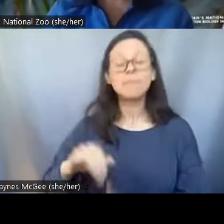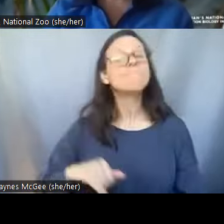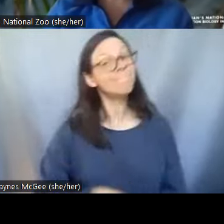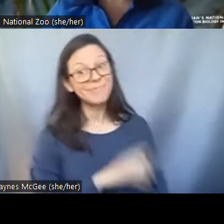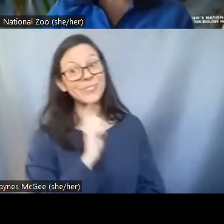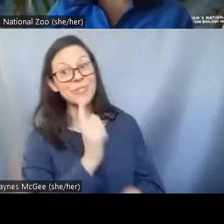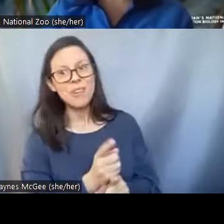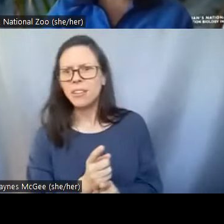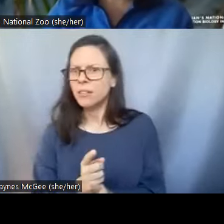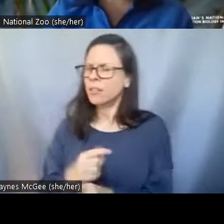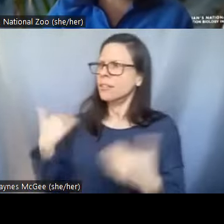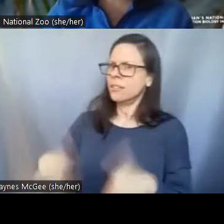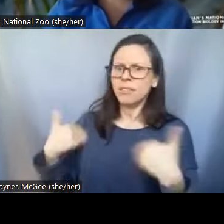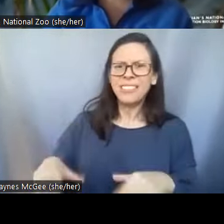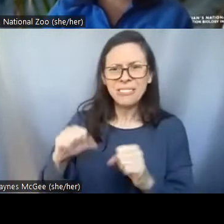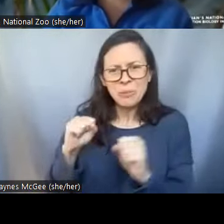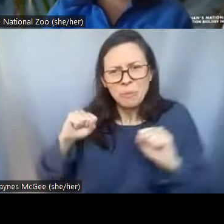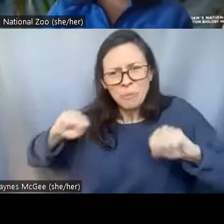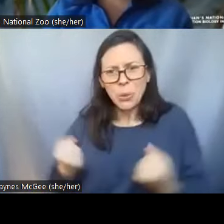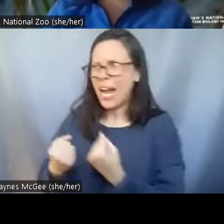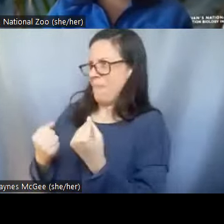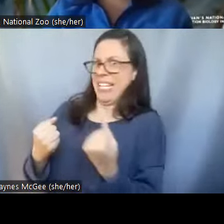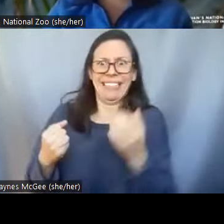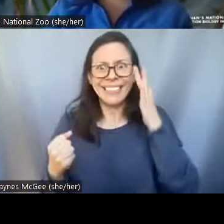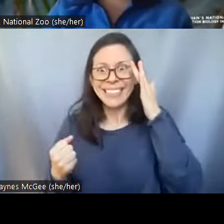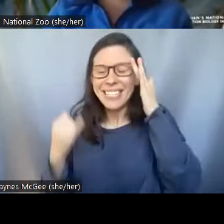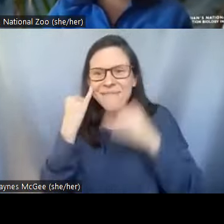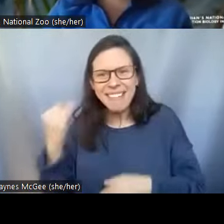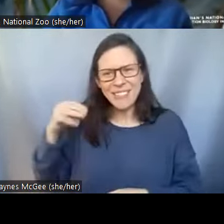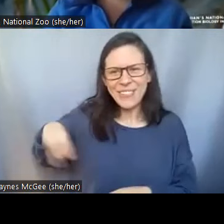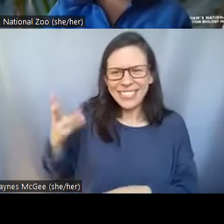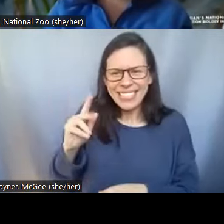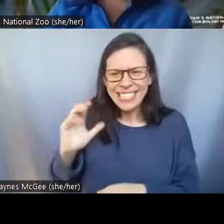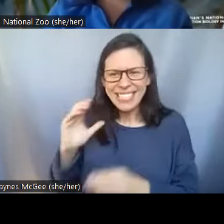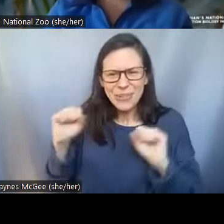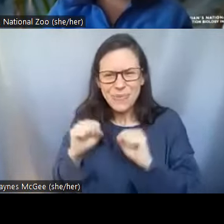Shellie: That is very very cold I don't do well in DC winter let alone that cold. So I think we actually have some